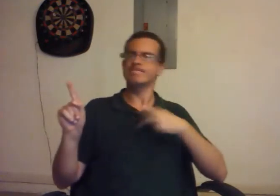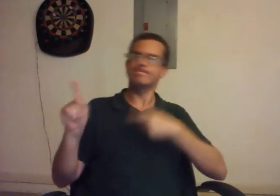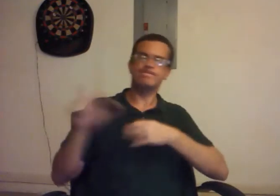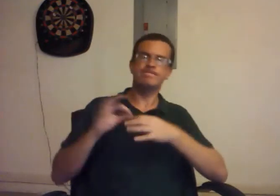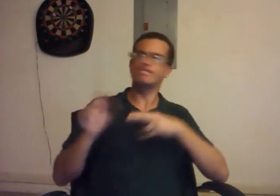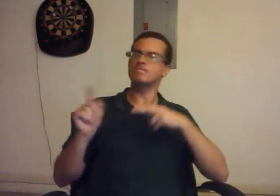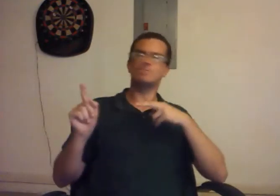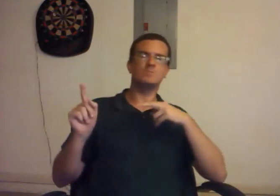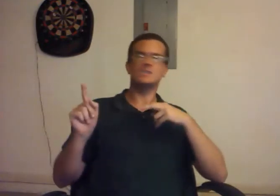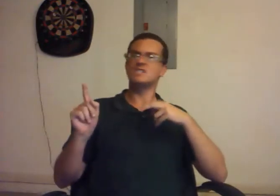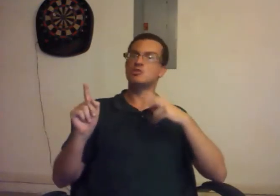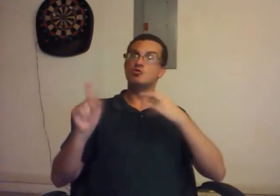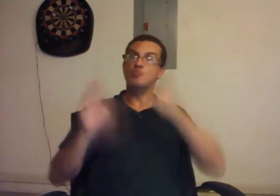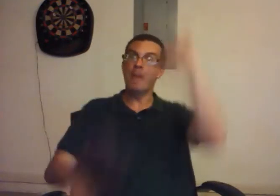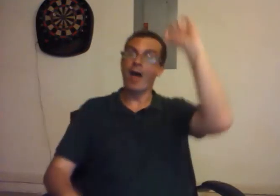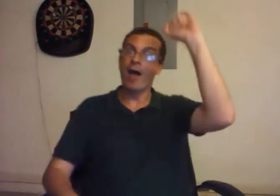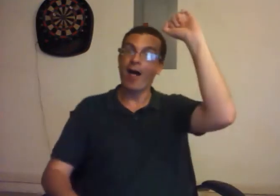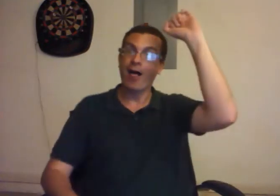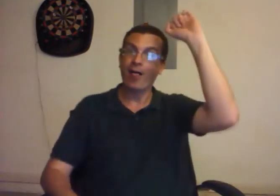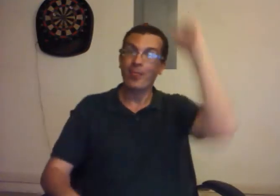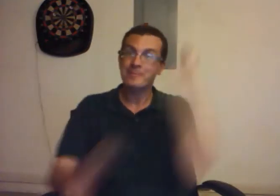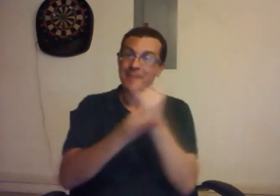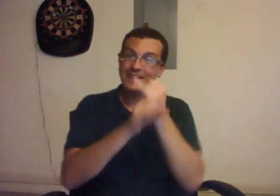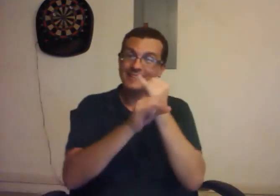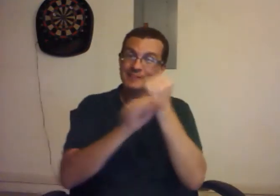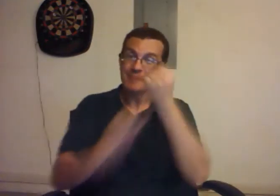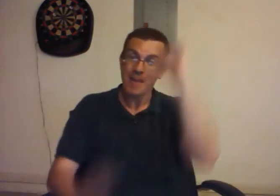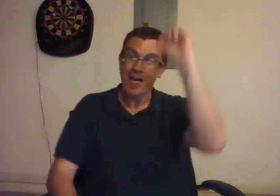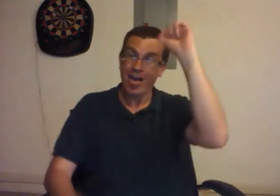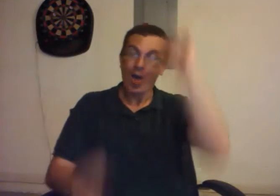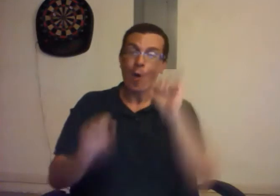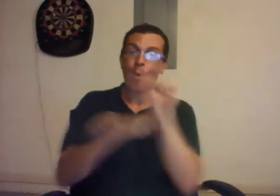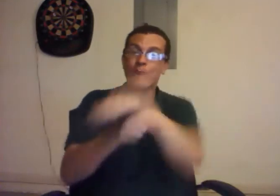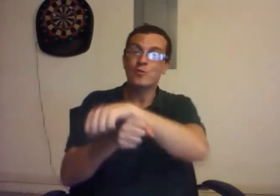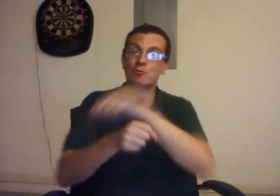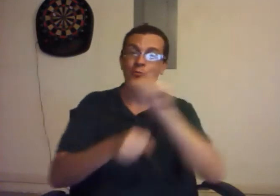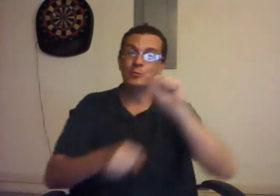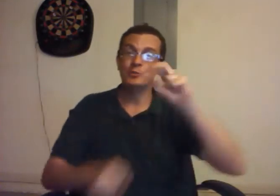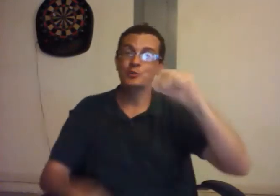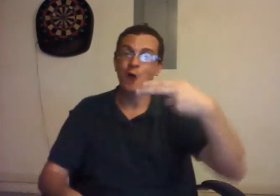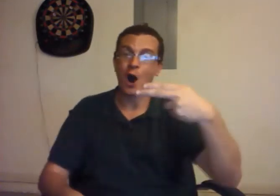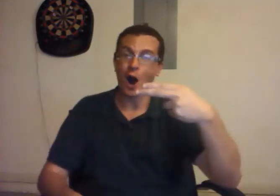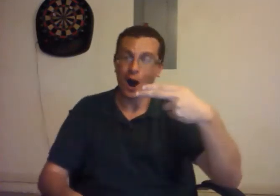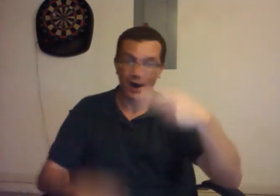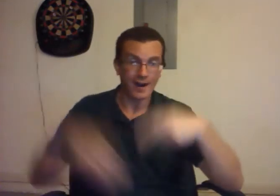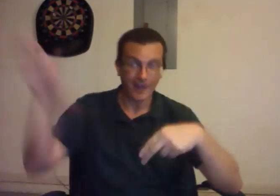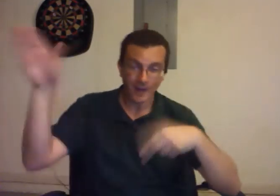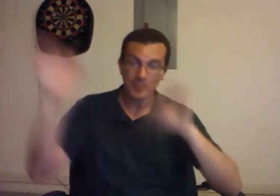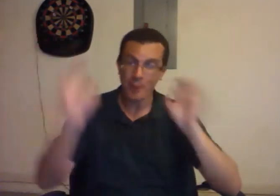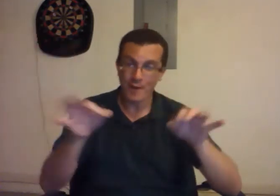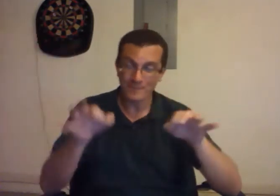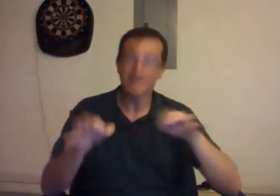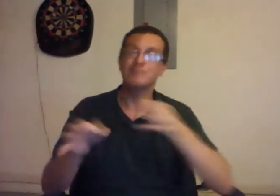and they rebelled. And they overthrew the Shah. They made it. "Perfect", they said.